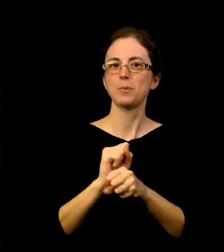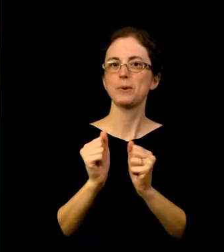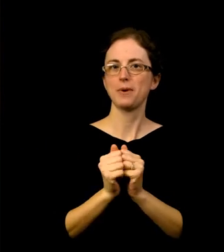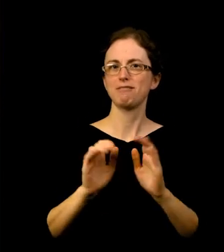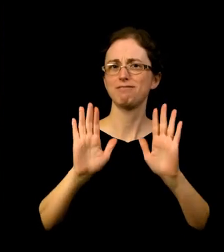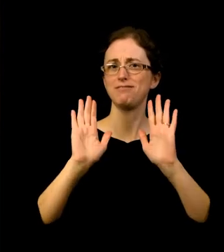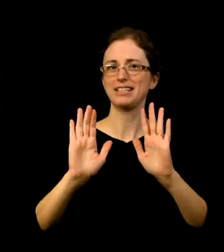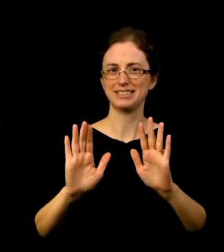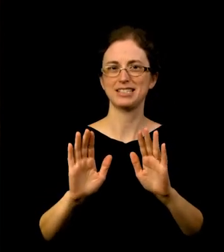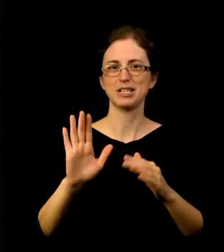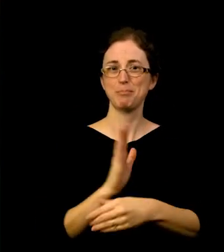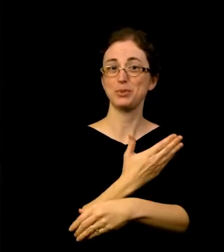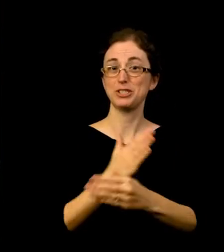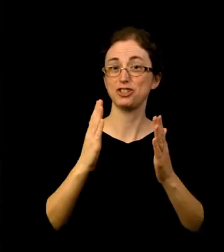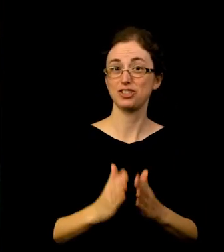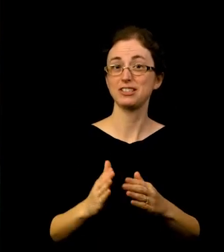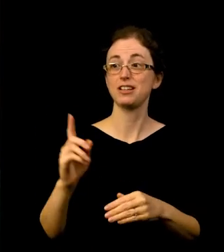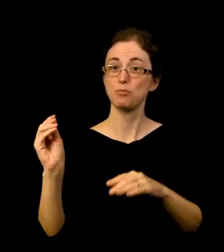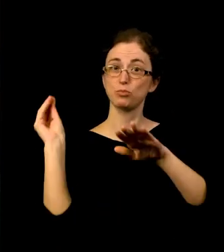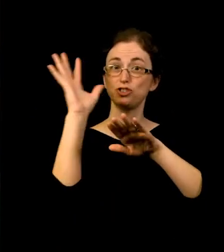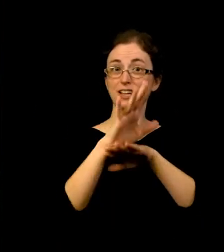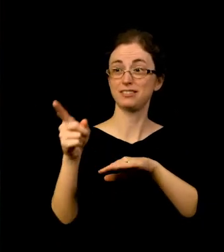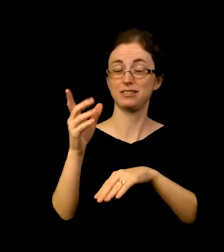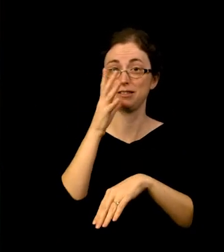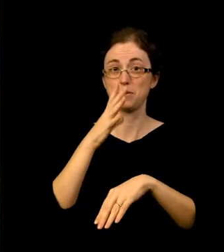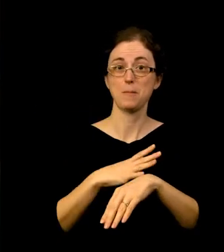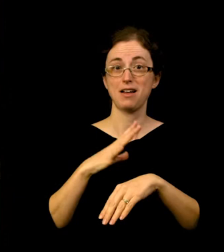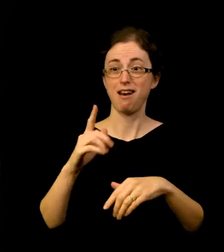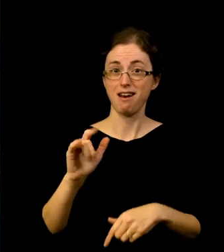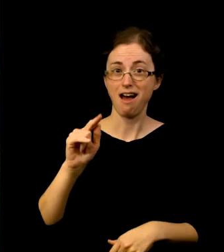projecting her live onto one of the walls here at the Museum, out in our courtyard.